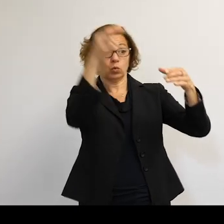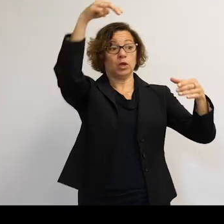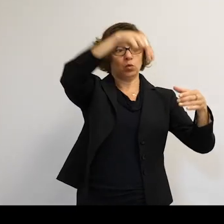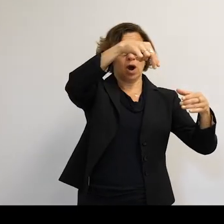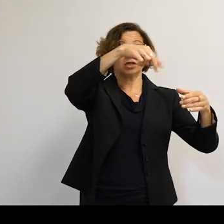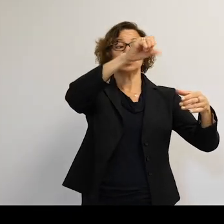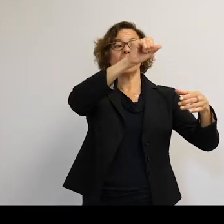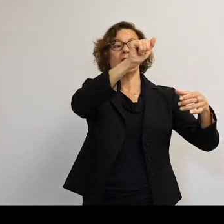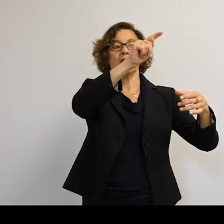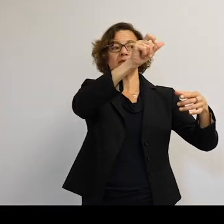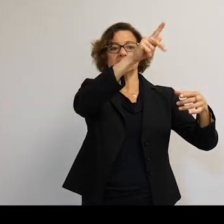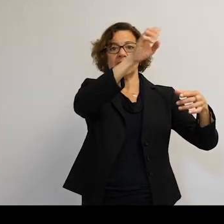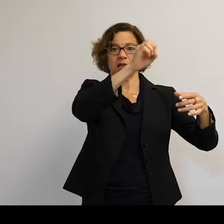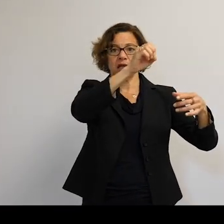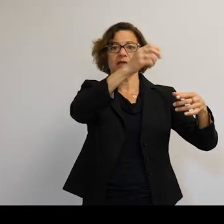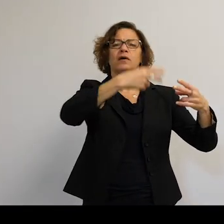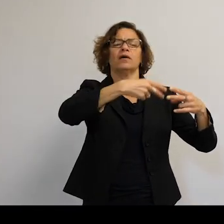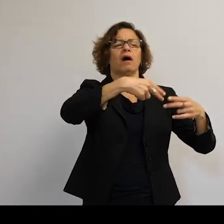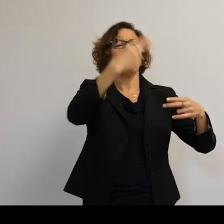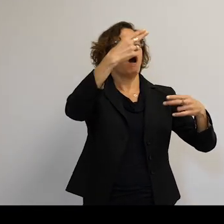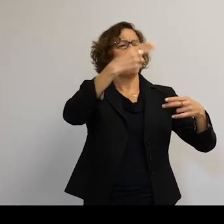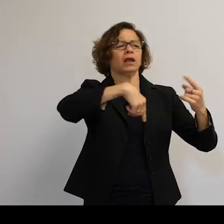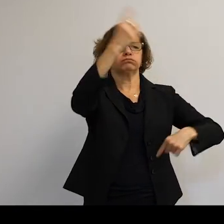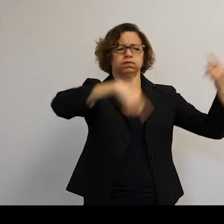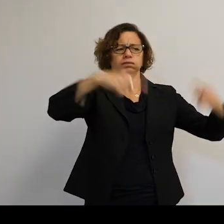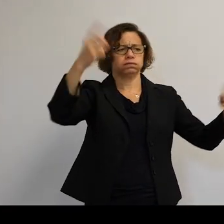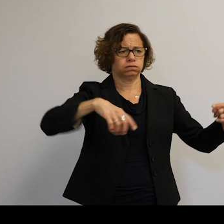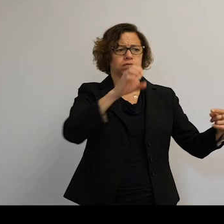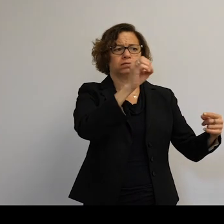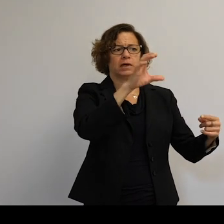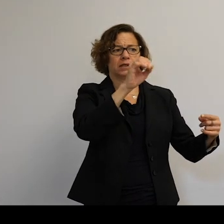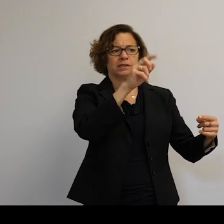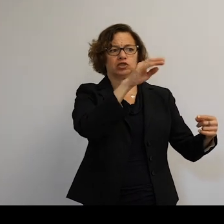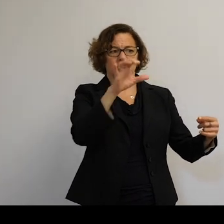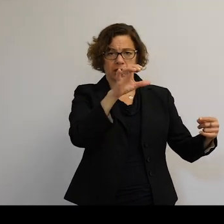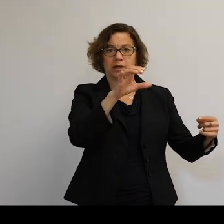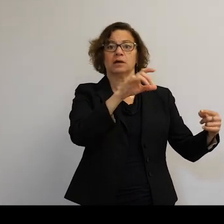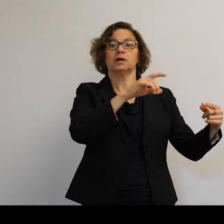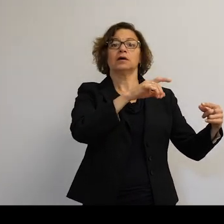in a highly eccentric orbit. It starts very far away and comes in very close